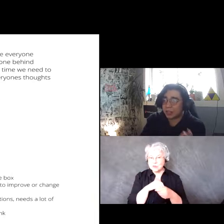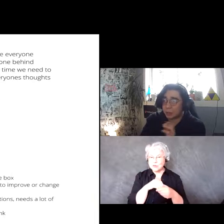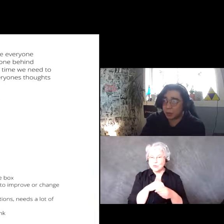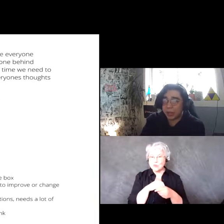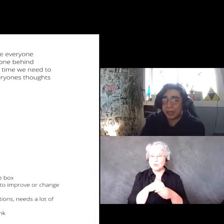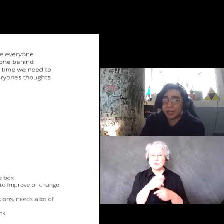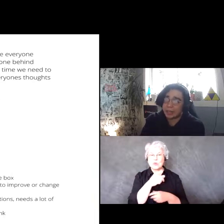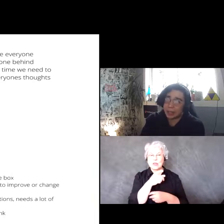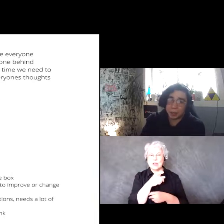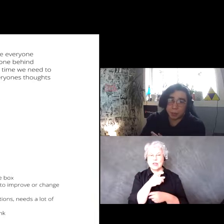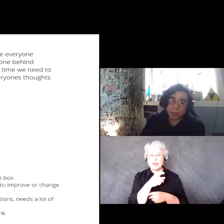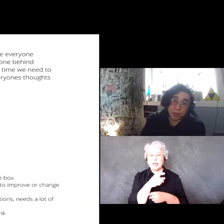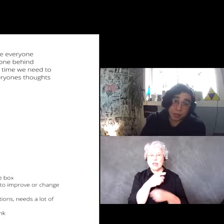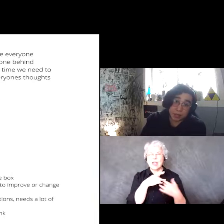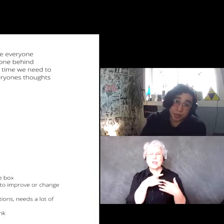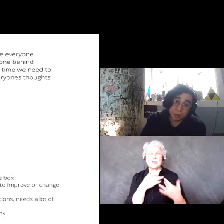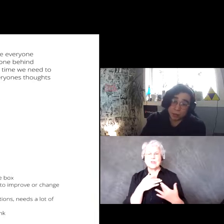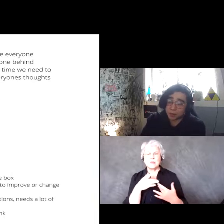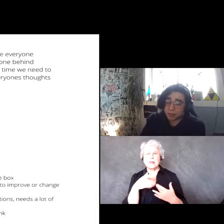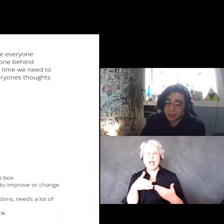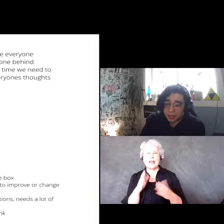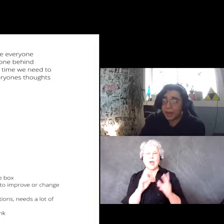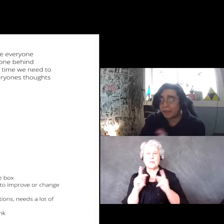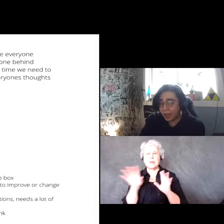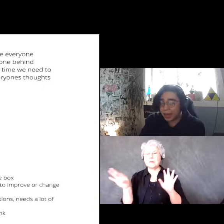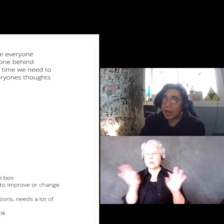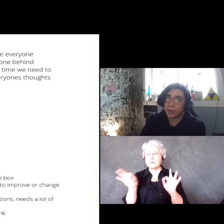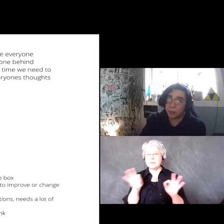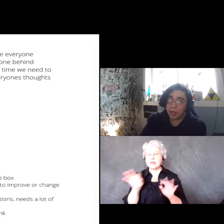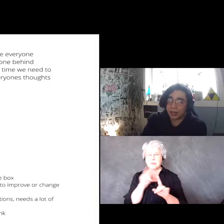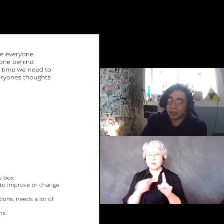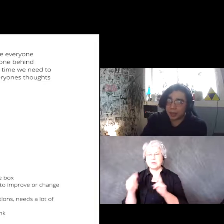during break I let people pick their perspective type groups and then after the break they’ll